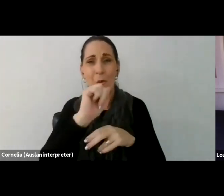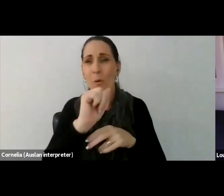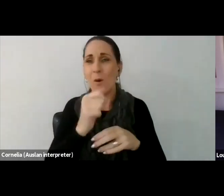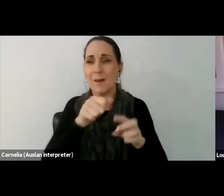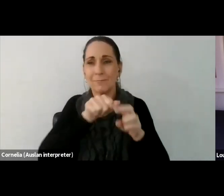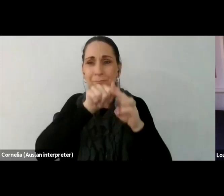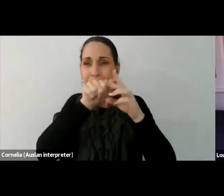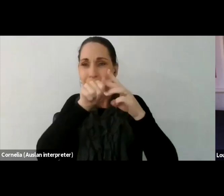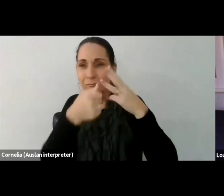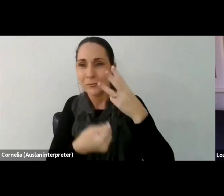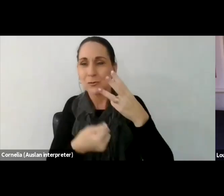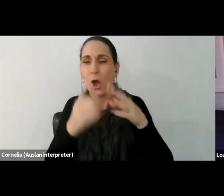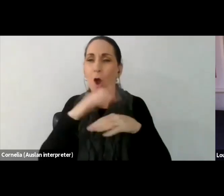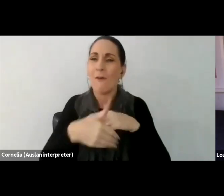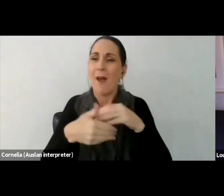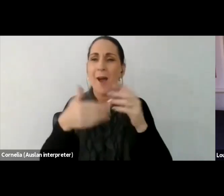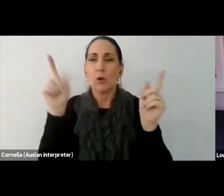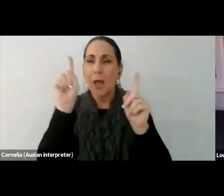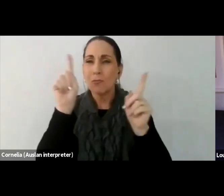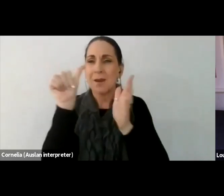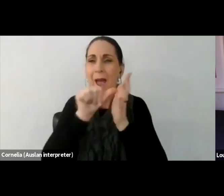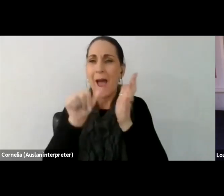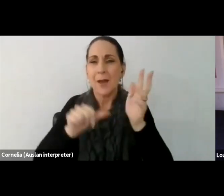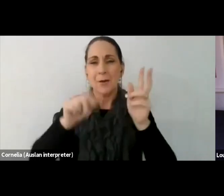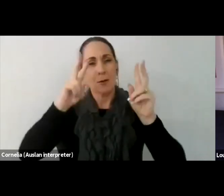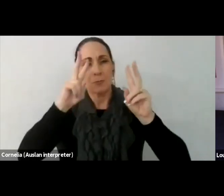exploring contemporary art through the eyes of a child.